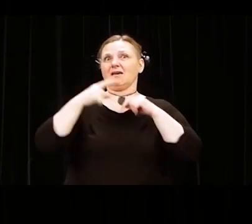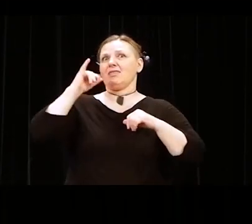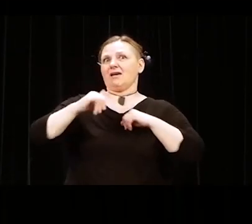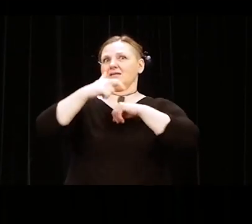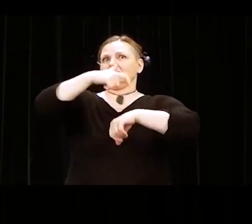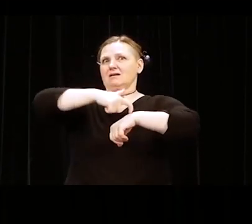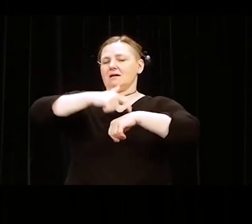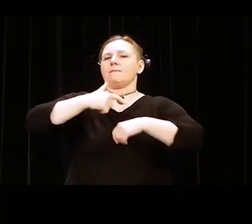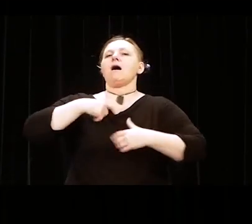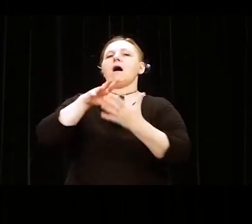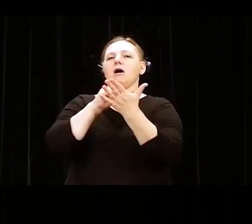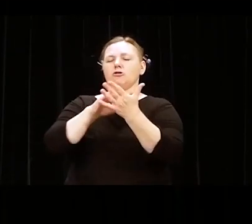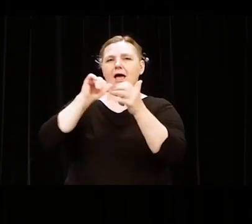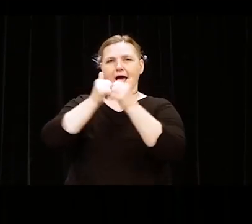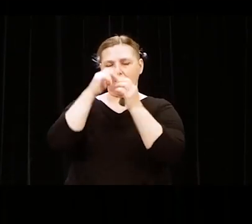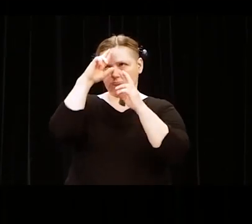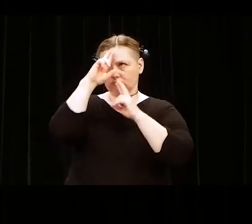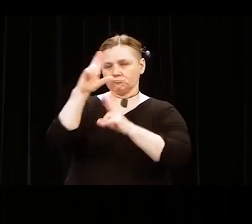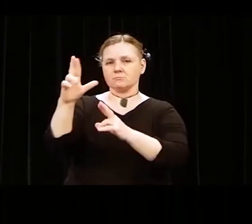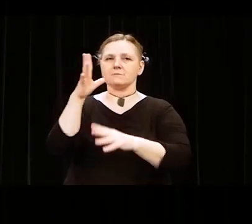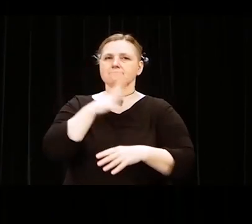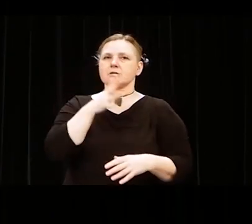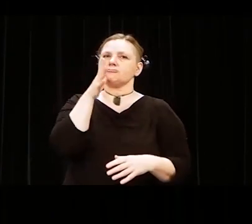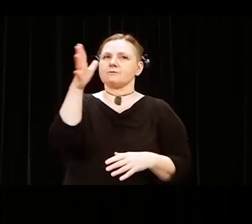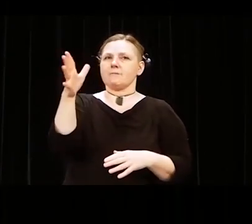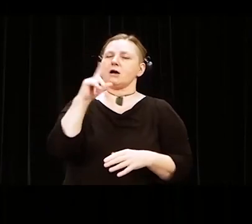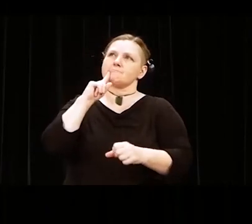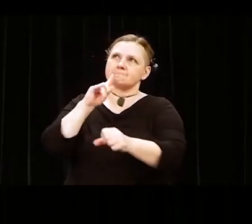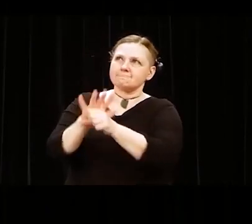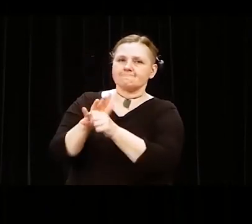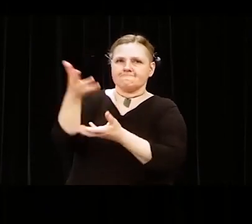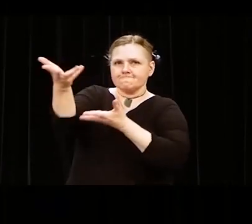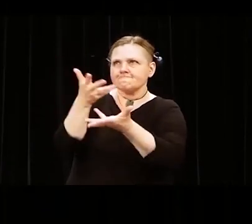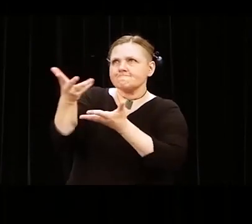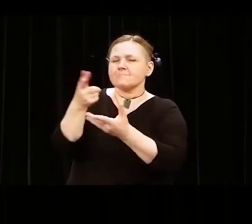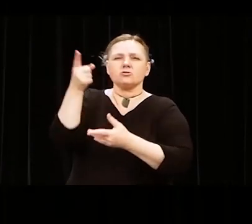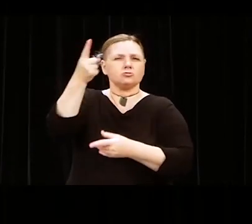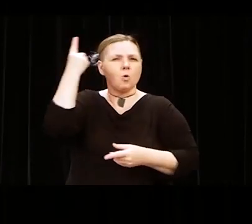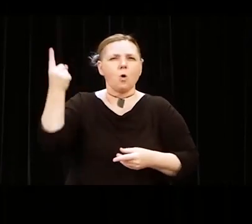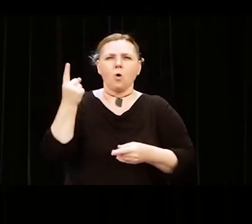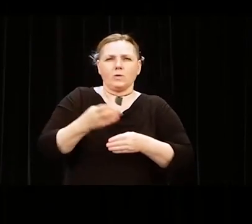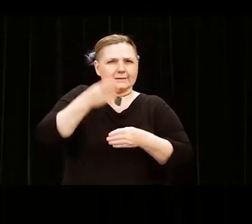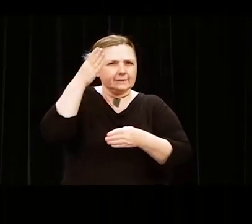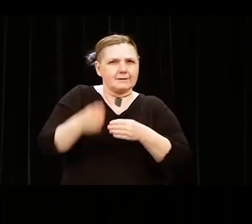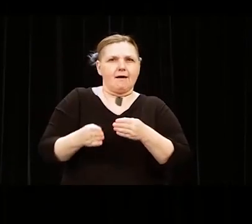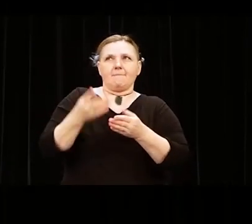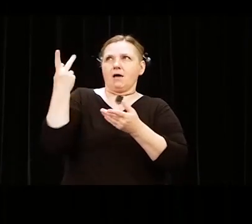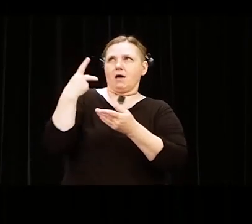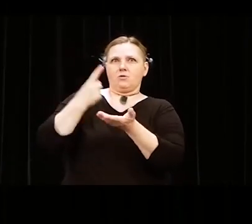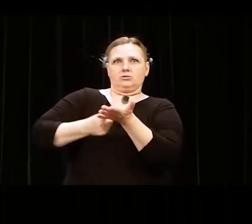my grandmother. Mi abuelita, Maria, would always end our conversations with “pórtate bien”